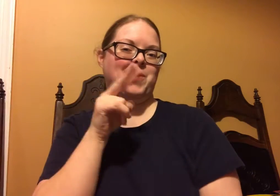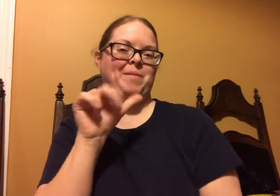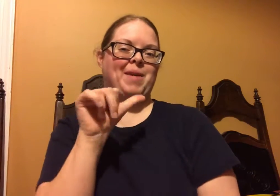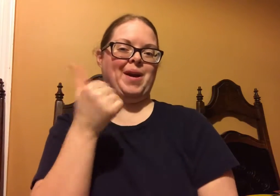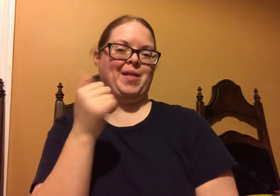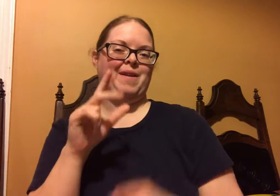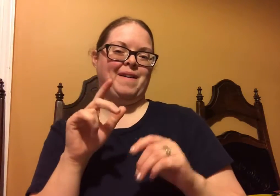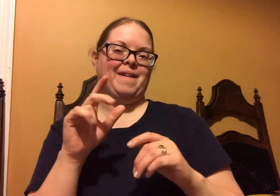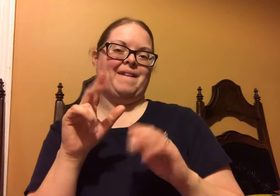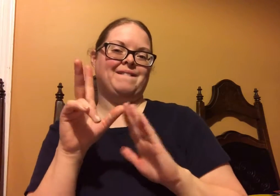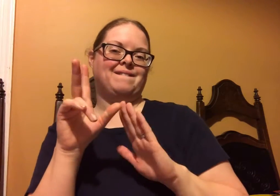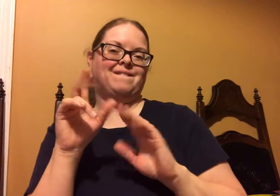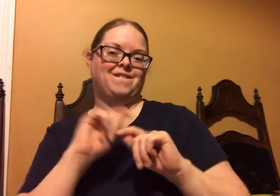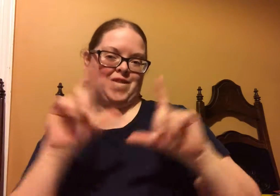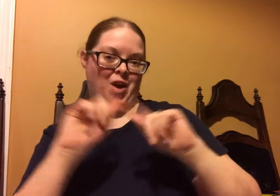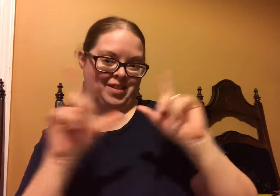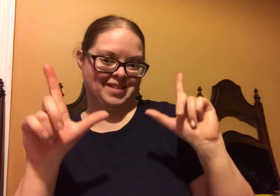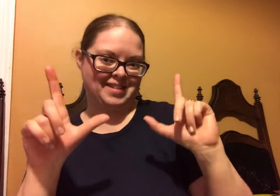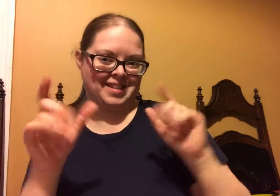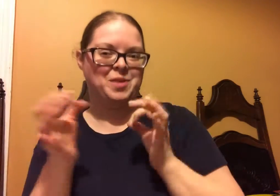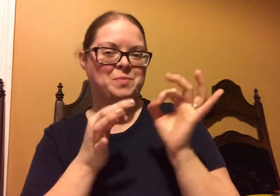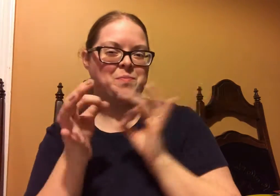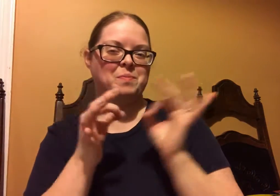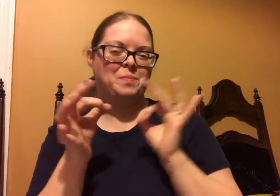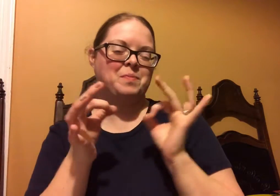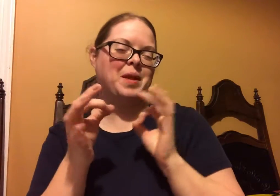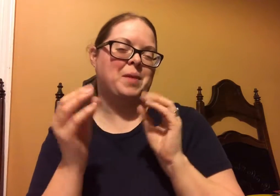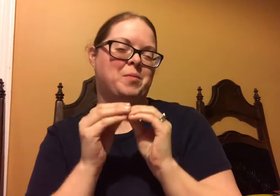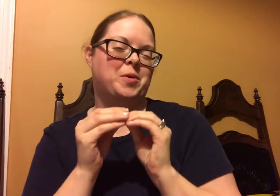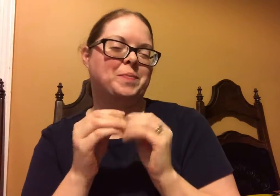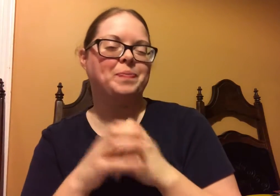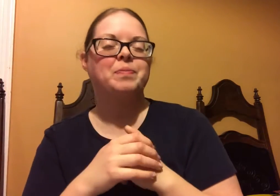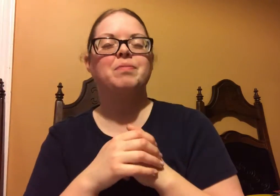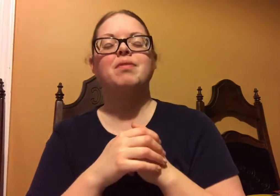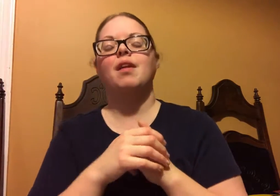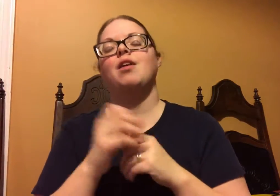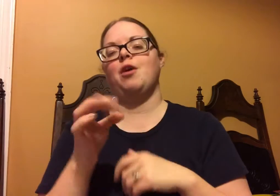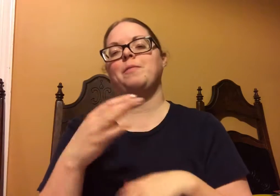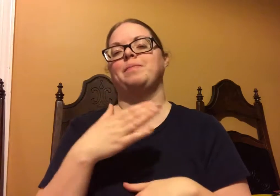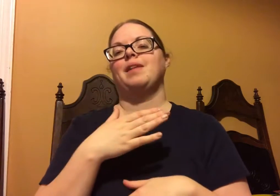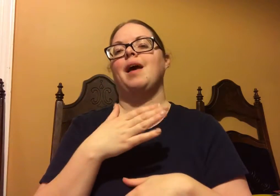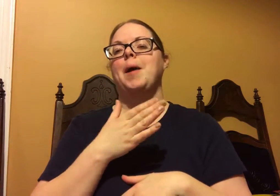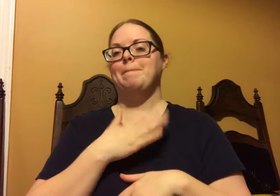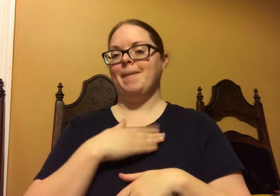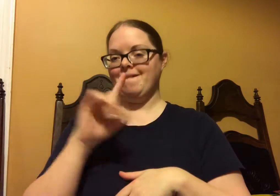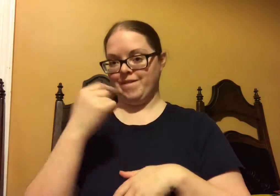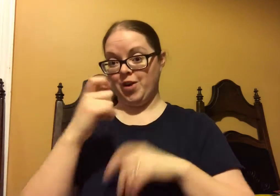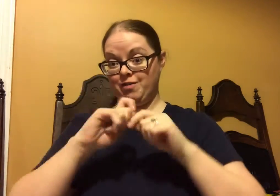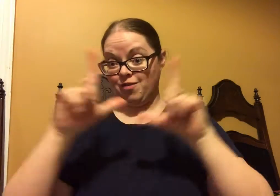Please go check out my first vlog, it'll explain some more.